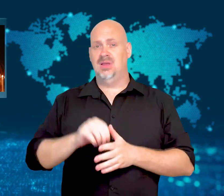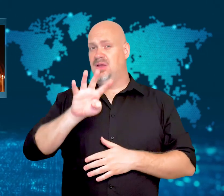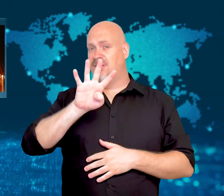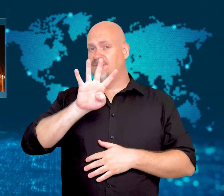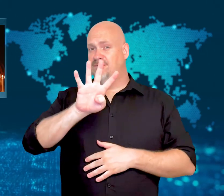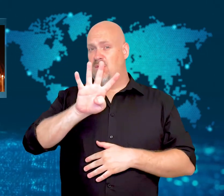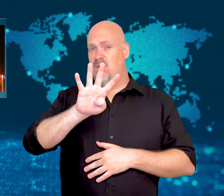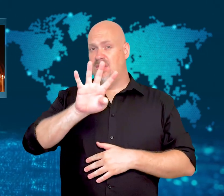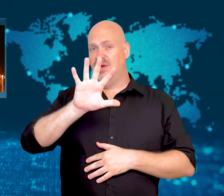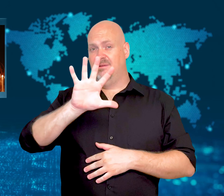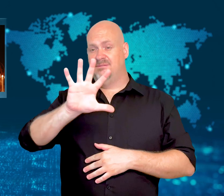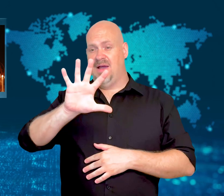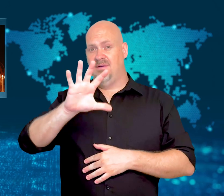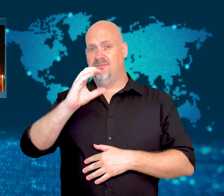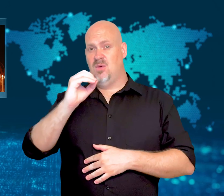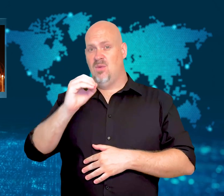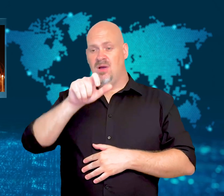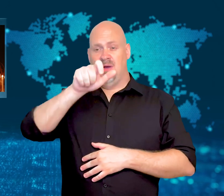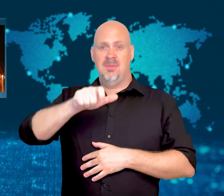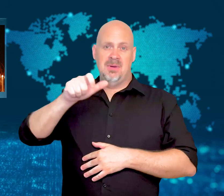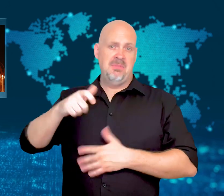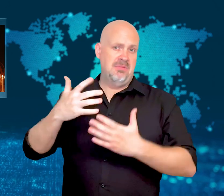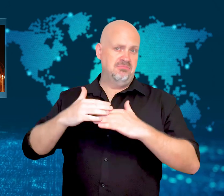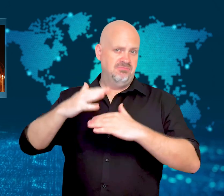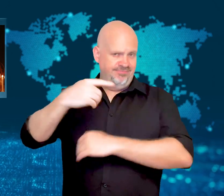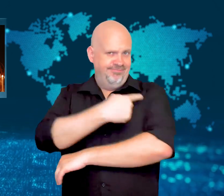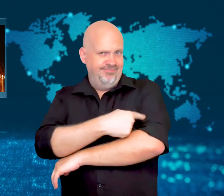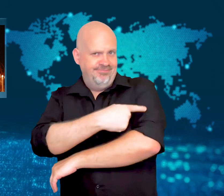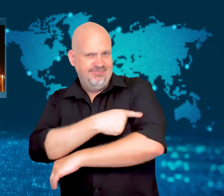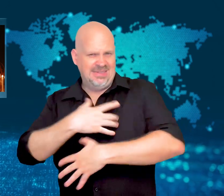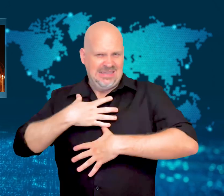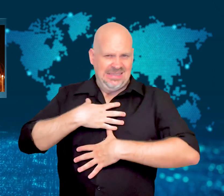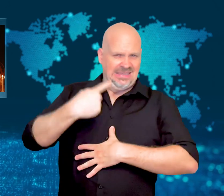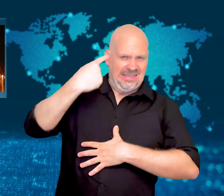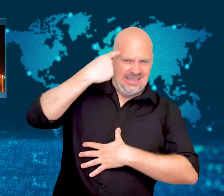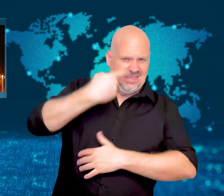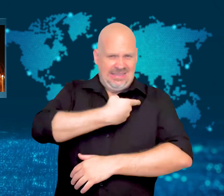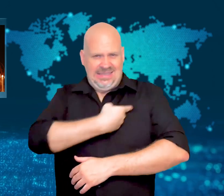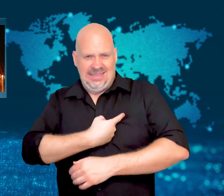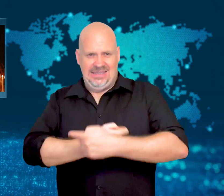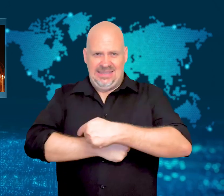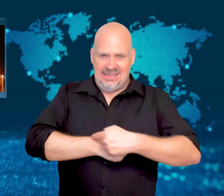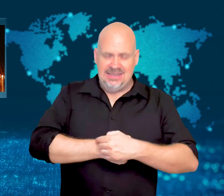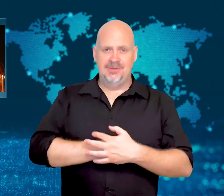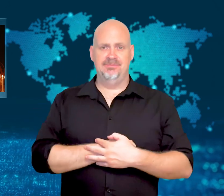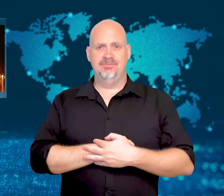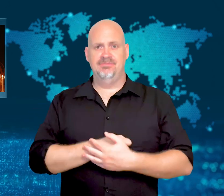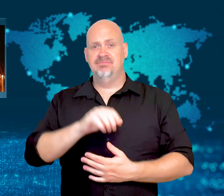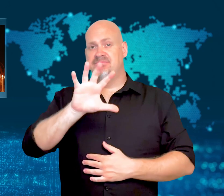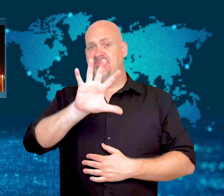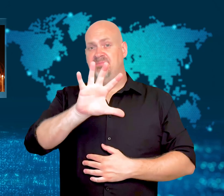At least 450 people have been injured and 50 were killed,